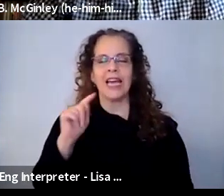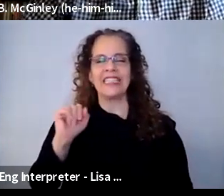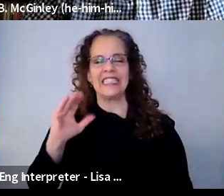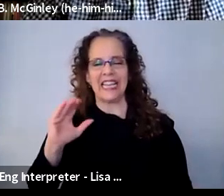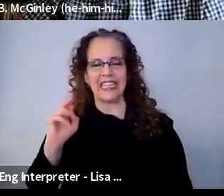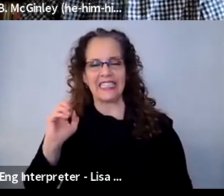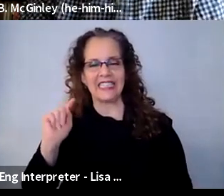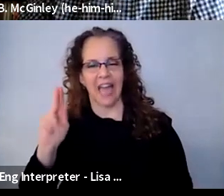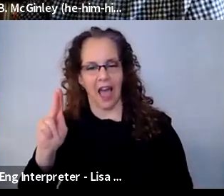you want to expand on that?